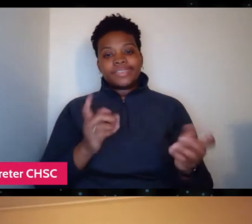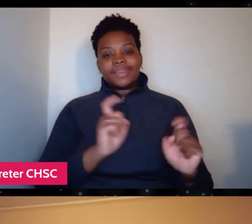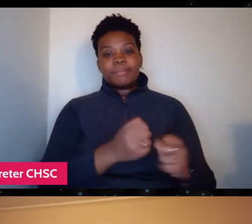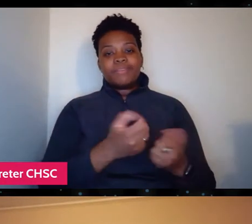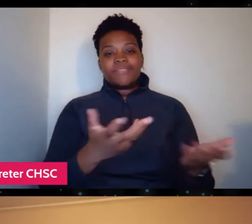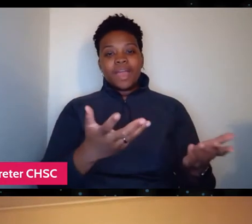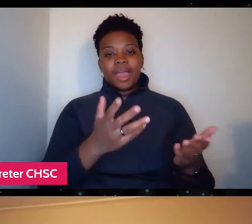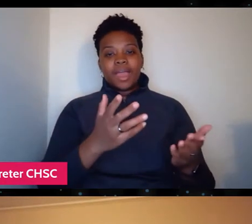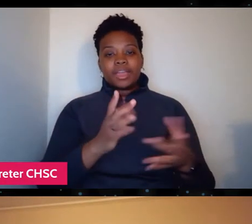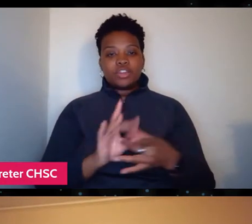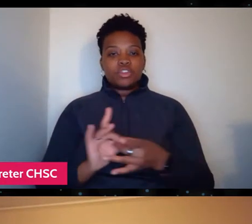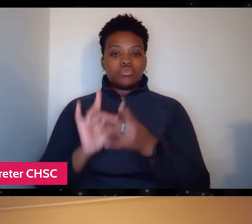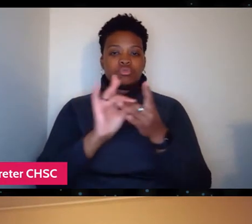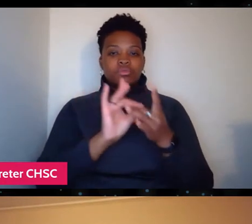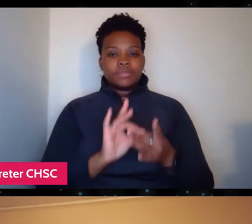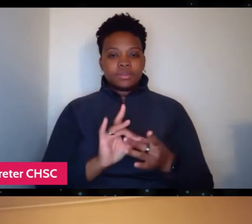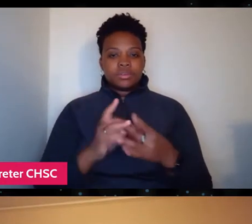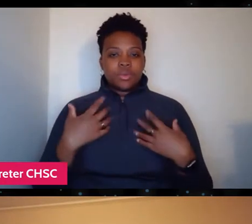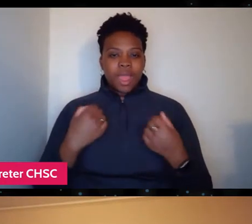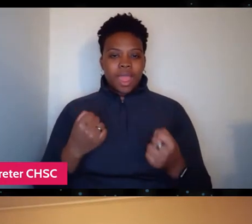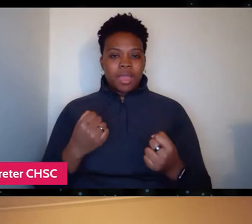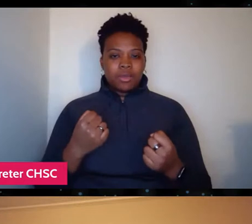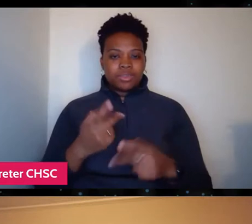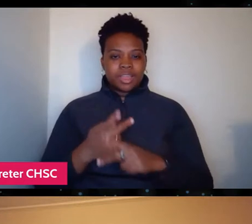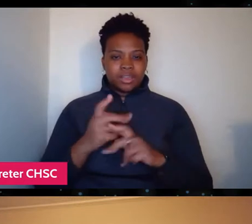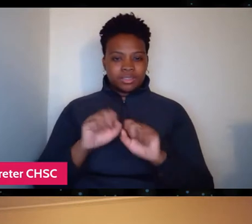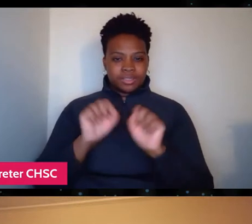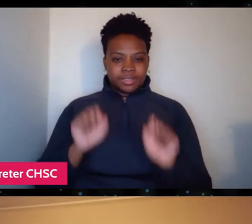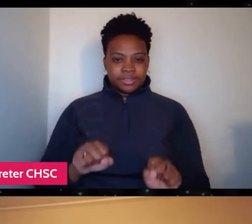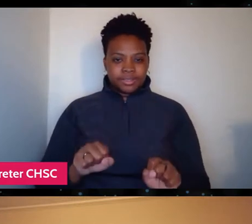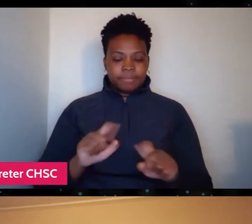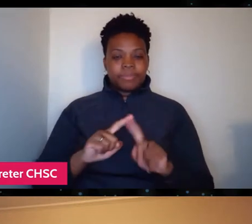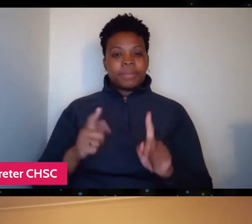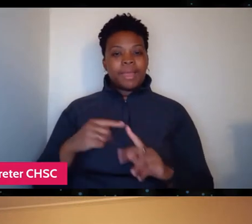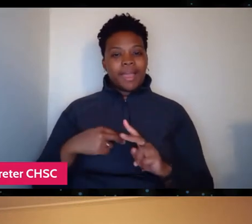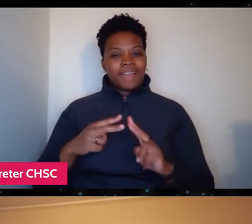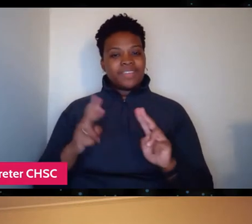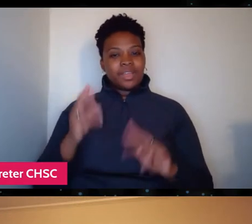but I am very conscious of the level of division